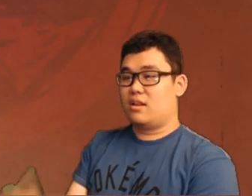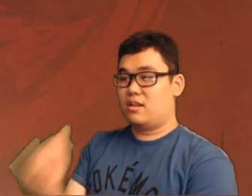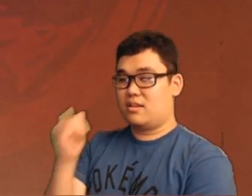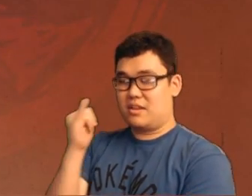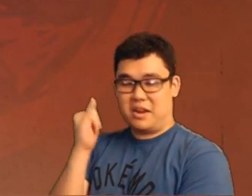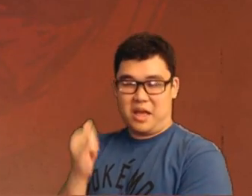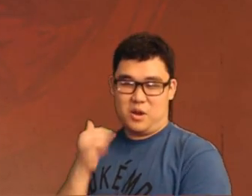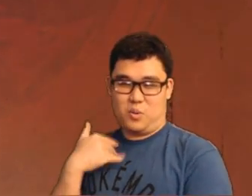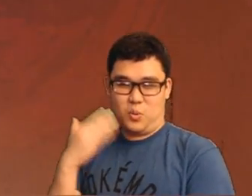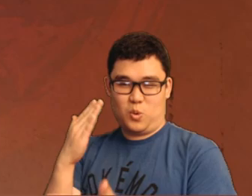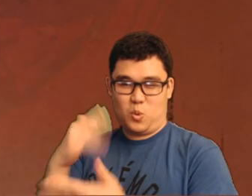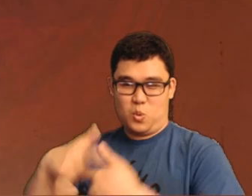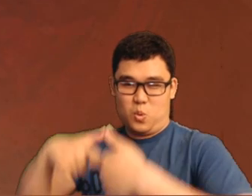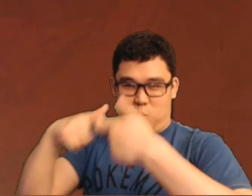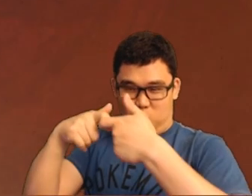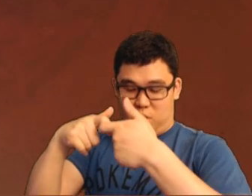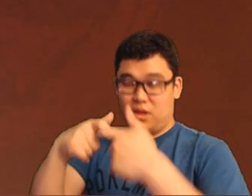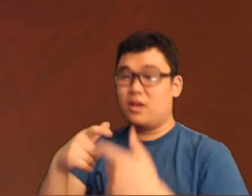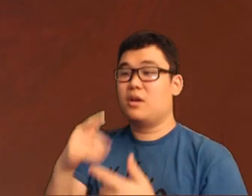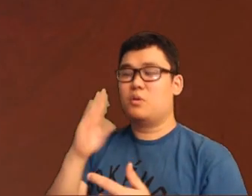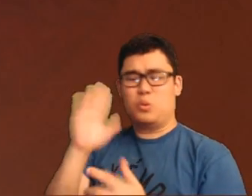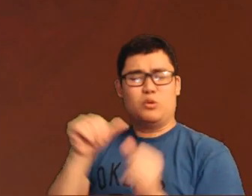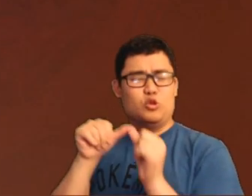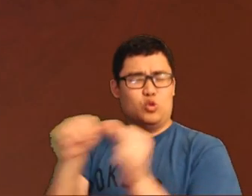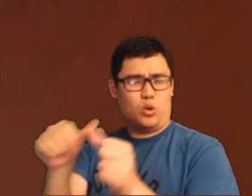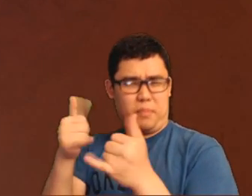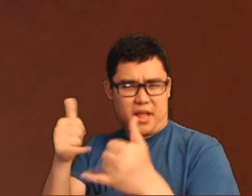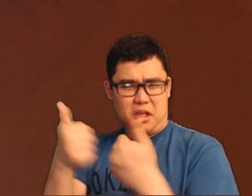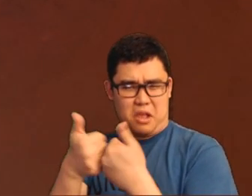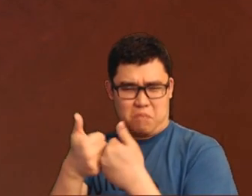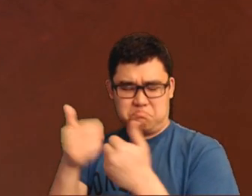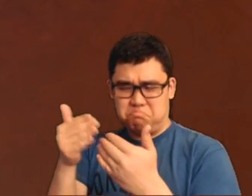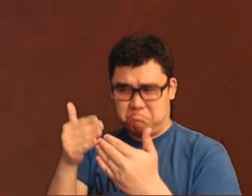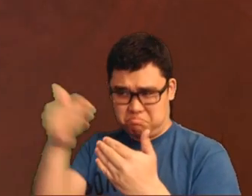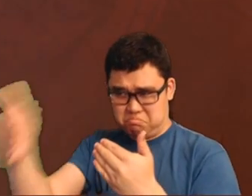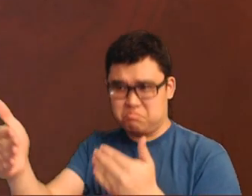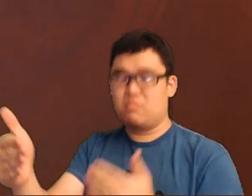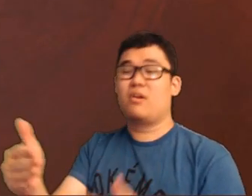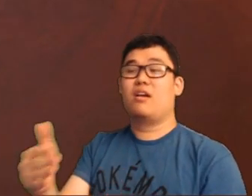Now, we will hold this game. We will be back to continue this game later.